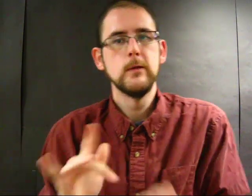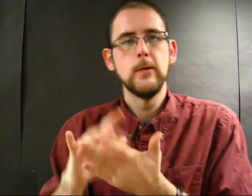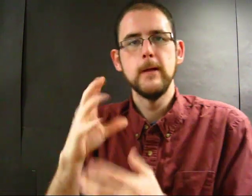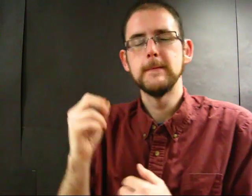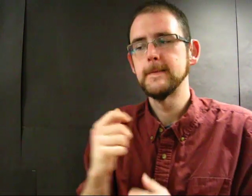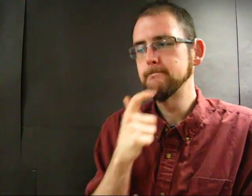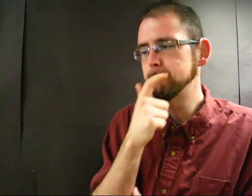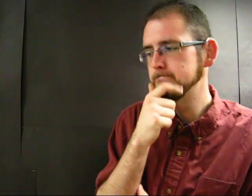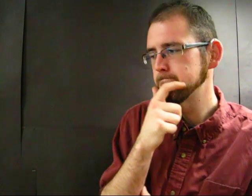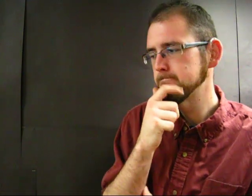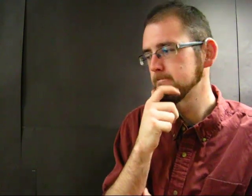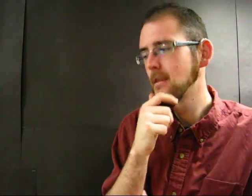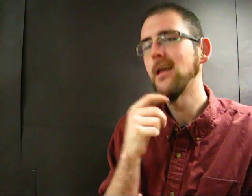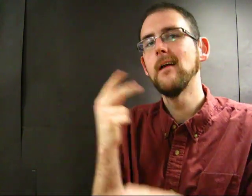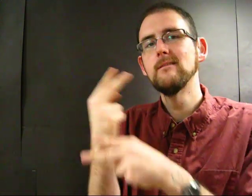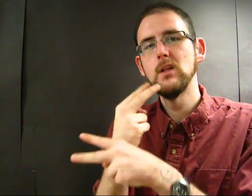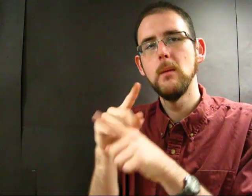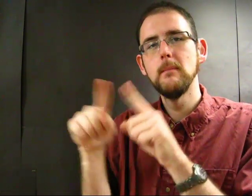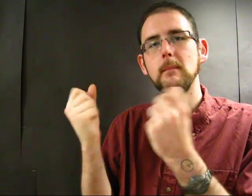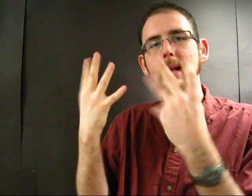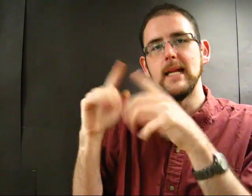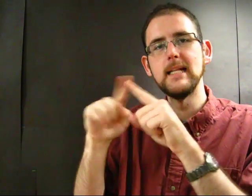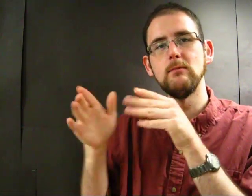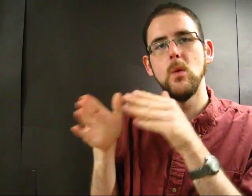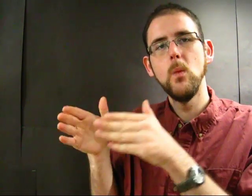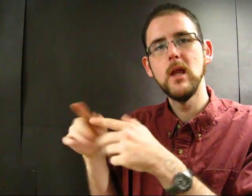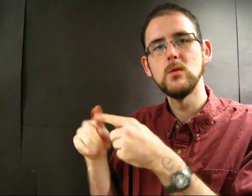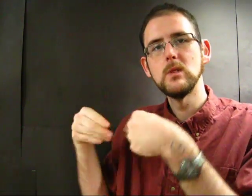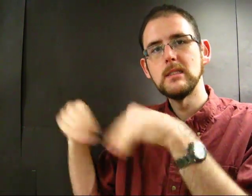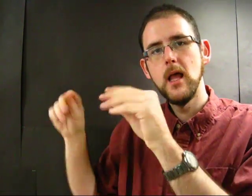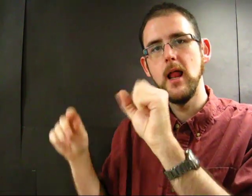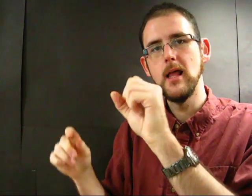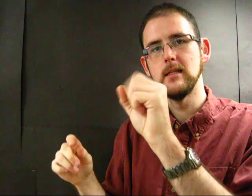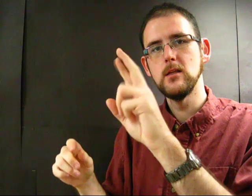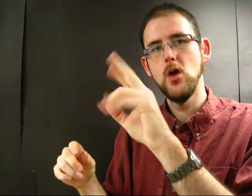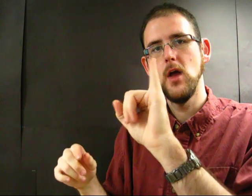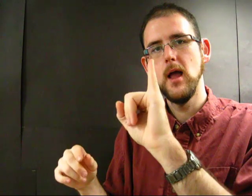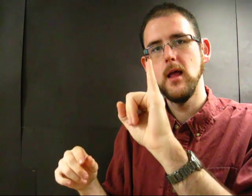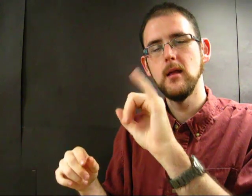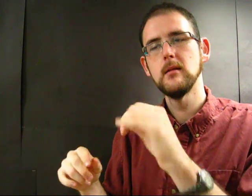So these companies worked on finding ways to market their SSRIs to Japanese consumers.